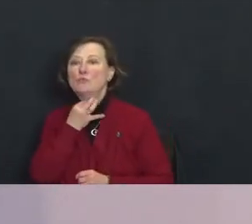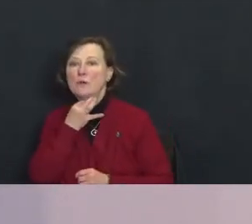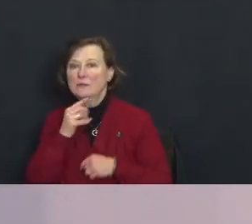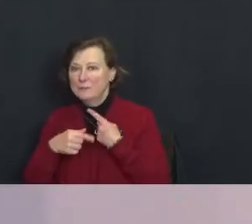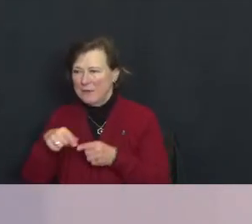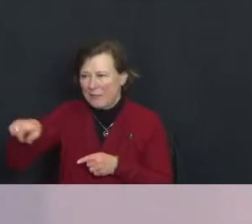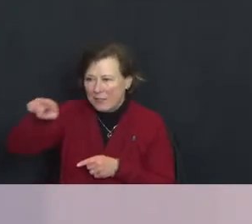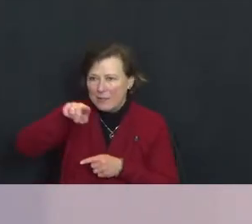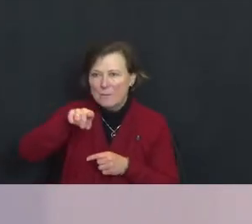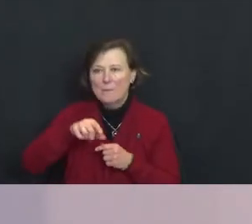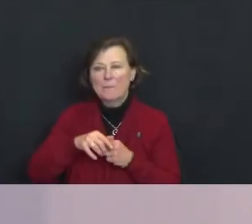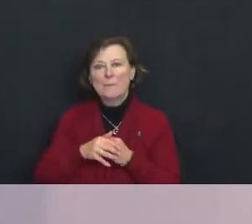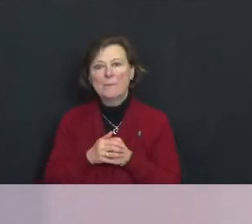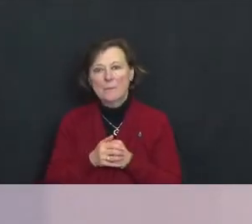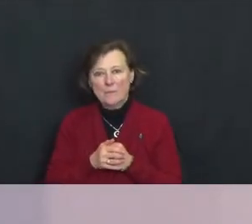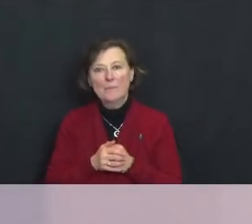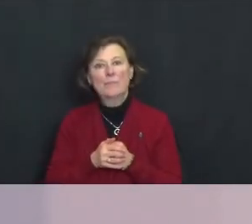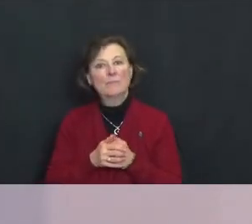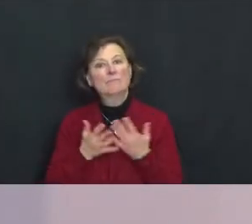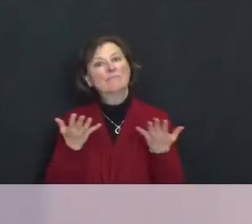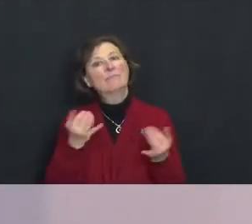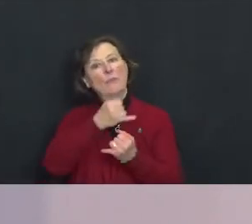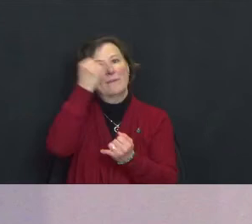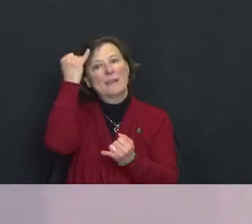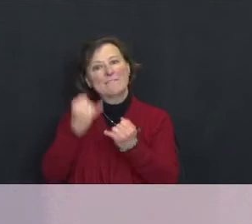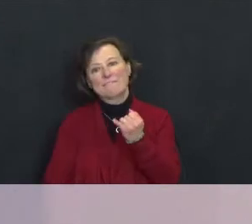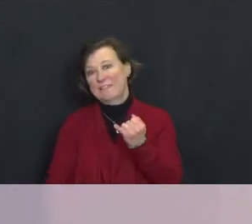So, here's the final proposal.